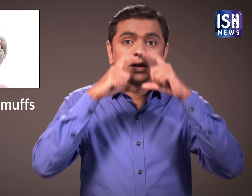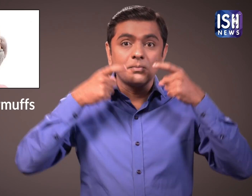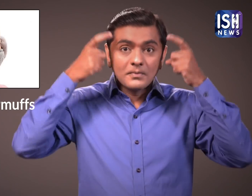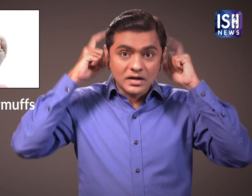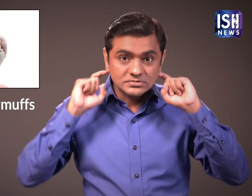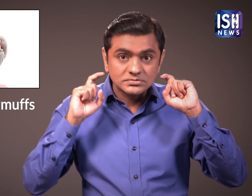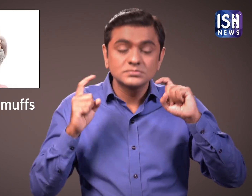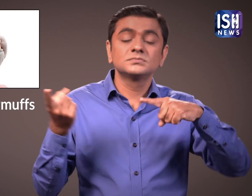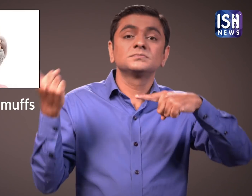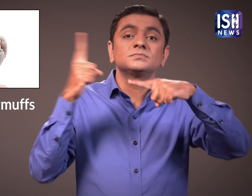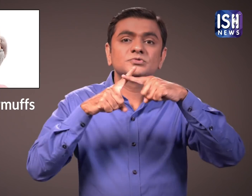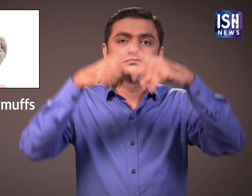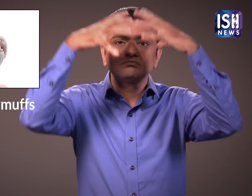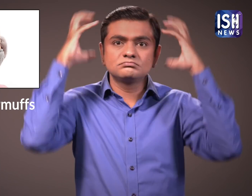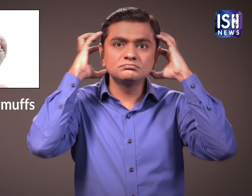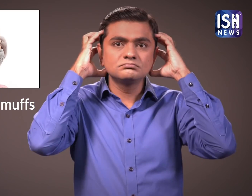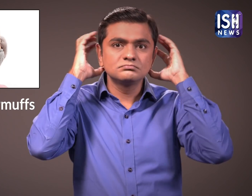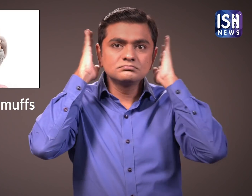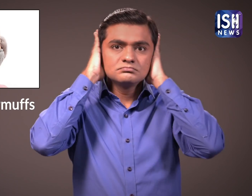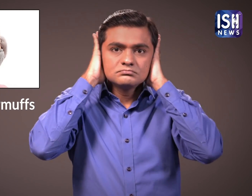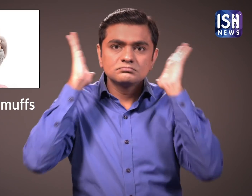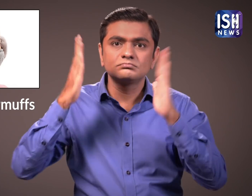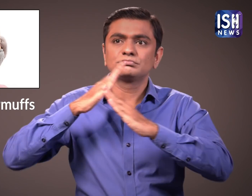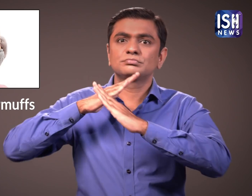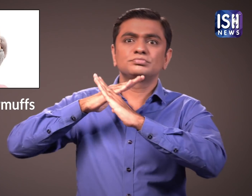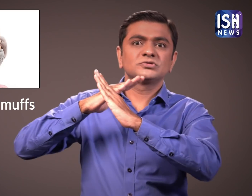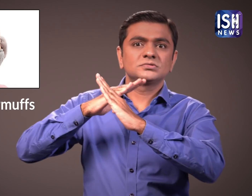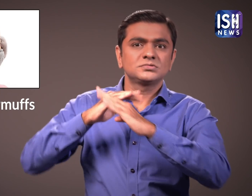Use masks and eaf-muffs to protect yourself.